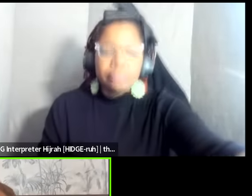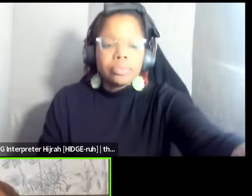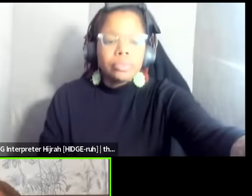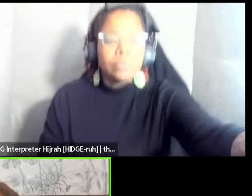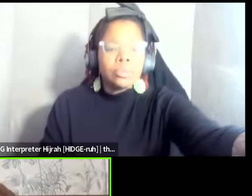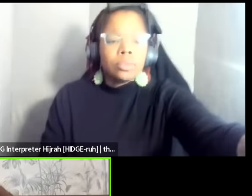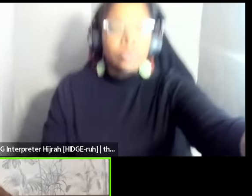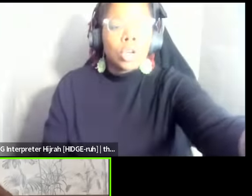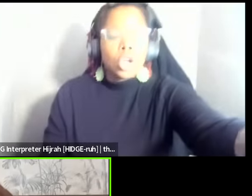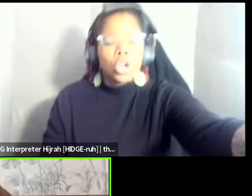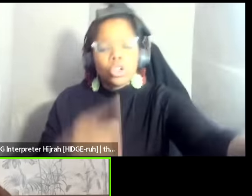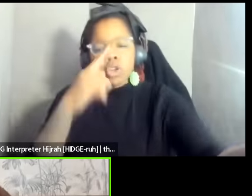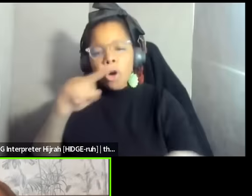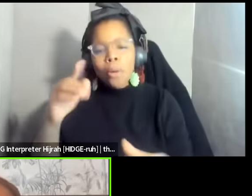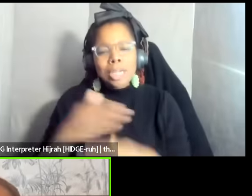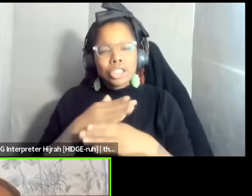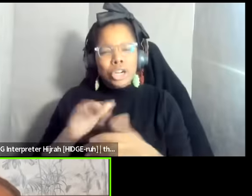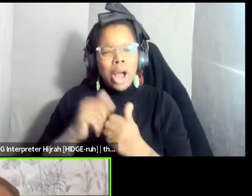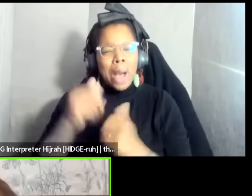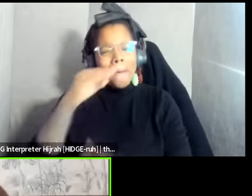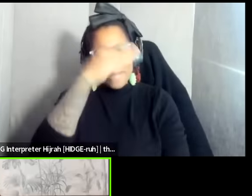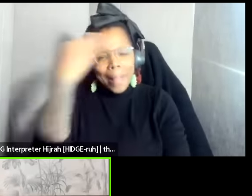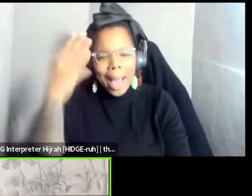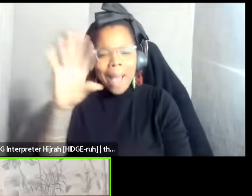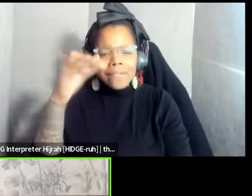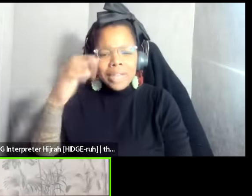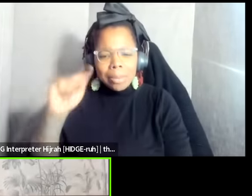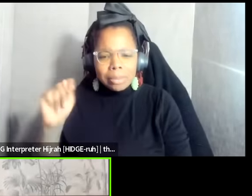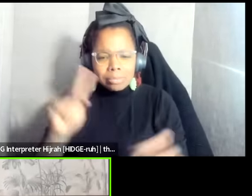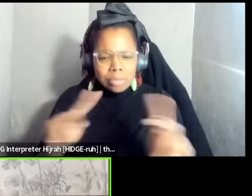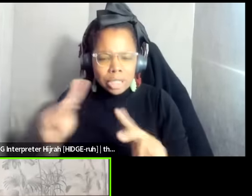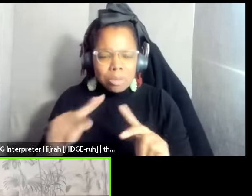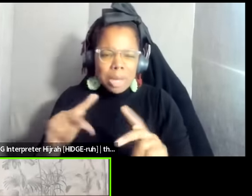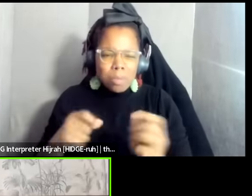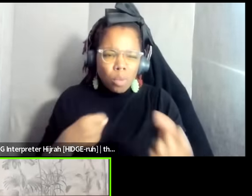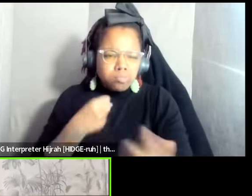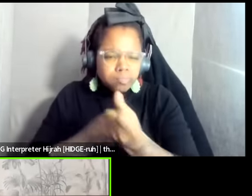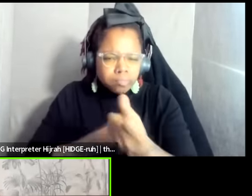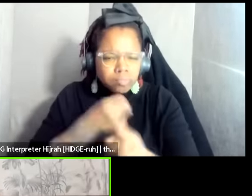feminists have been active on the front line of these struggles and what does it mean to